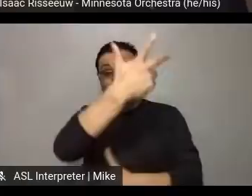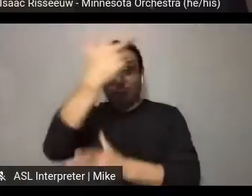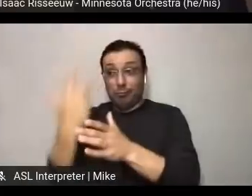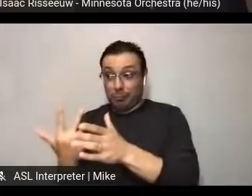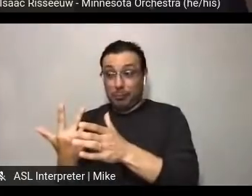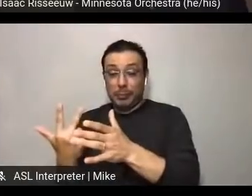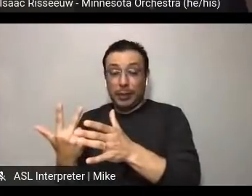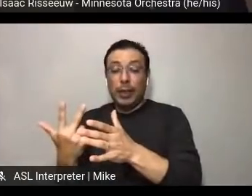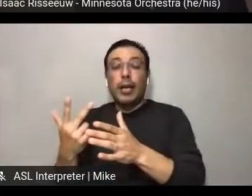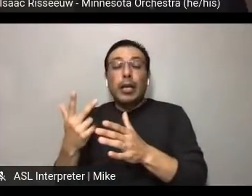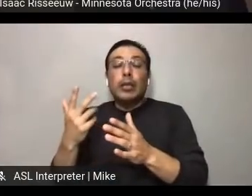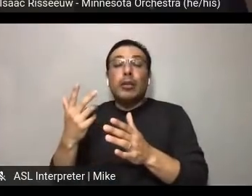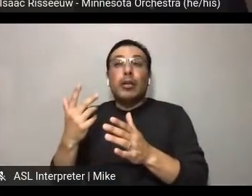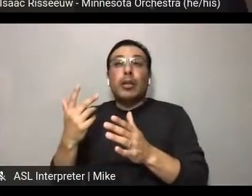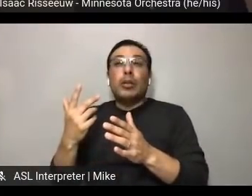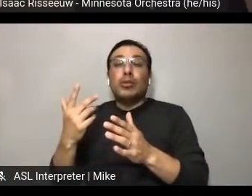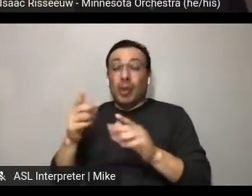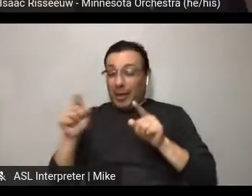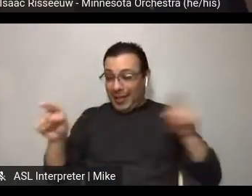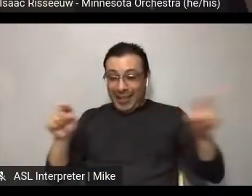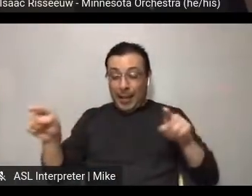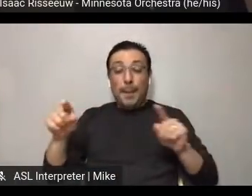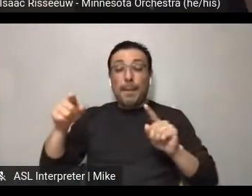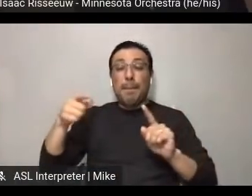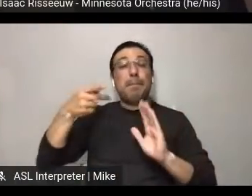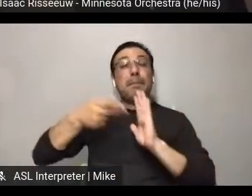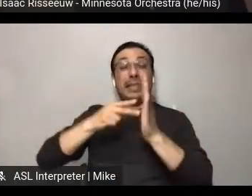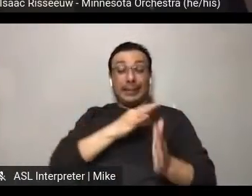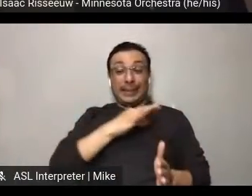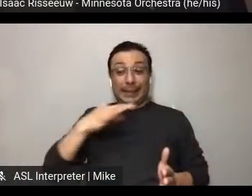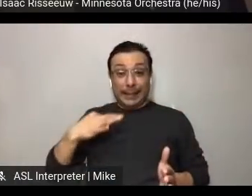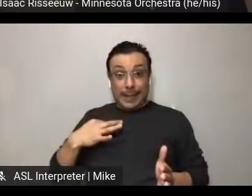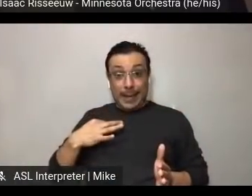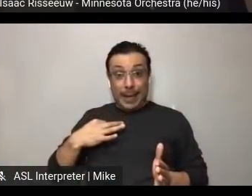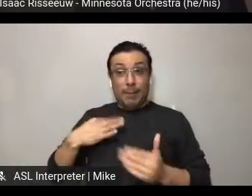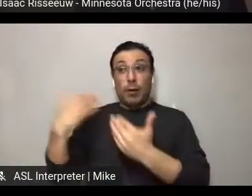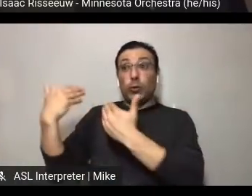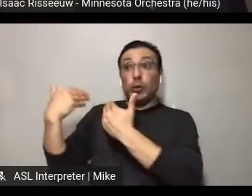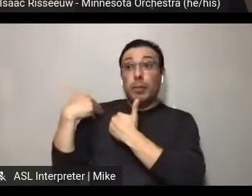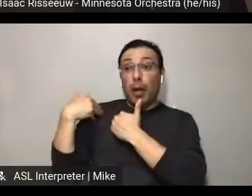staffing wise, roles didn't shift too much? Though the one big shift